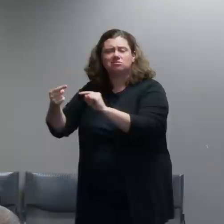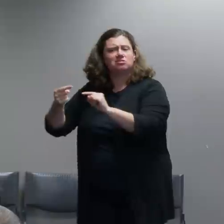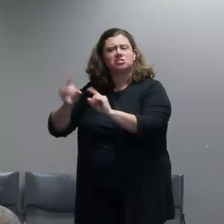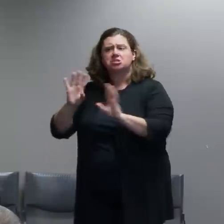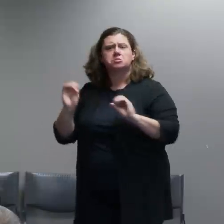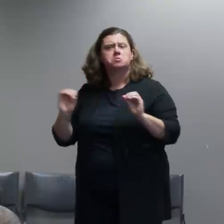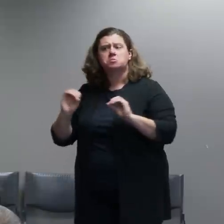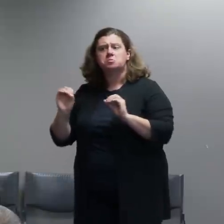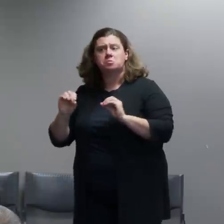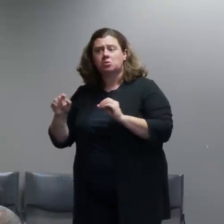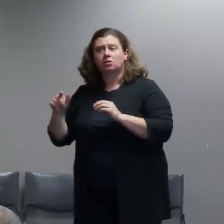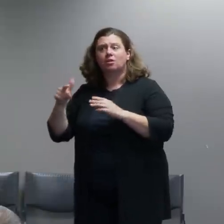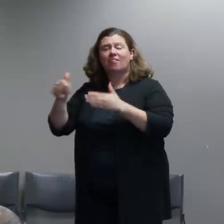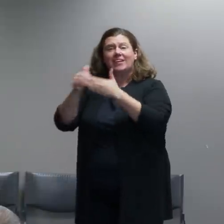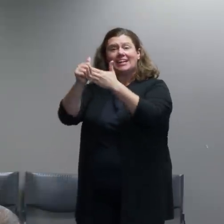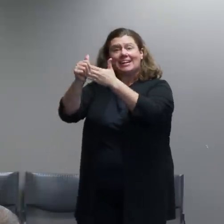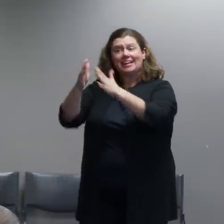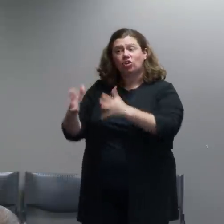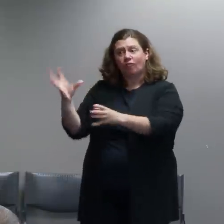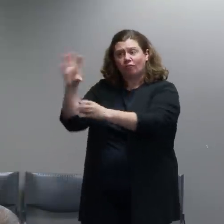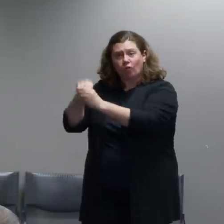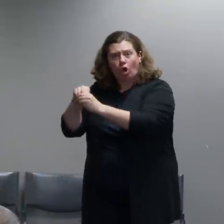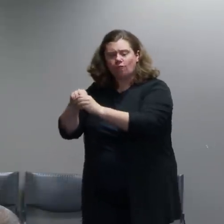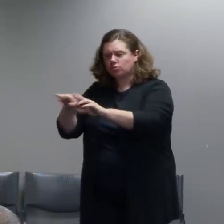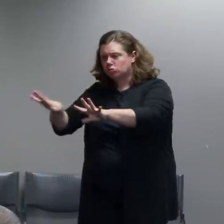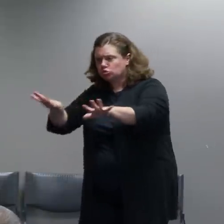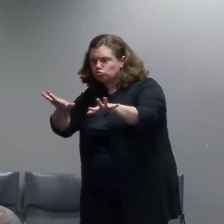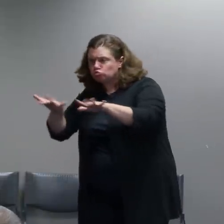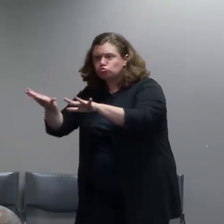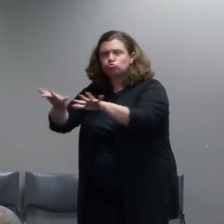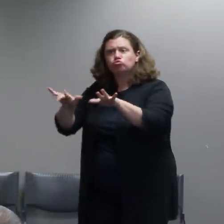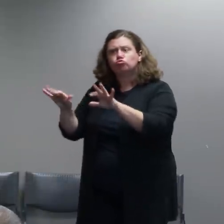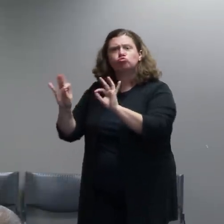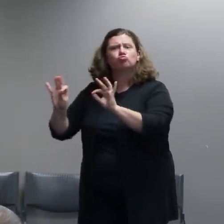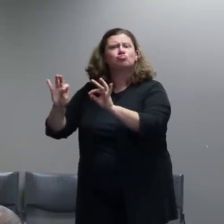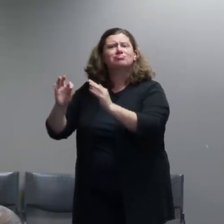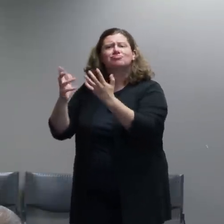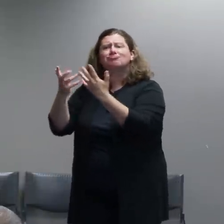those events orderly and productive without us.